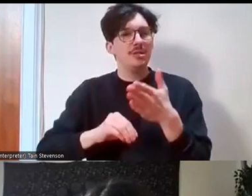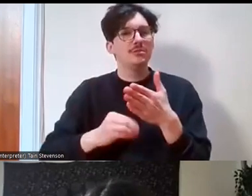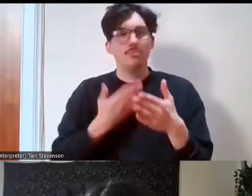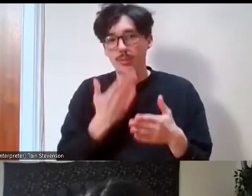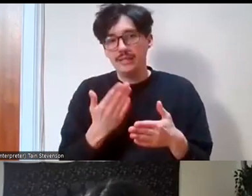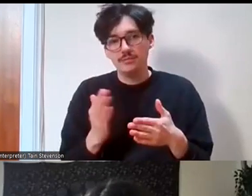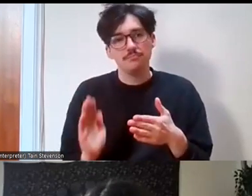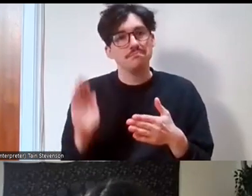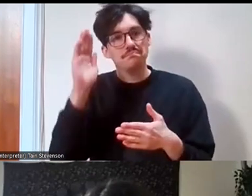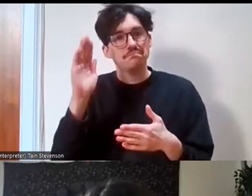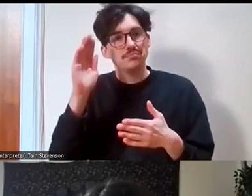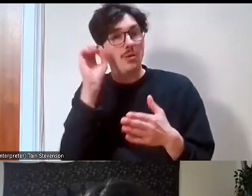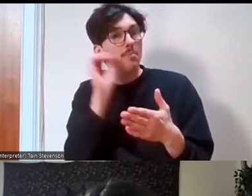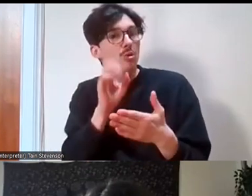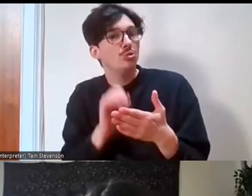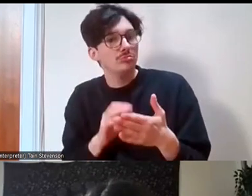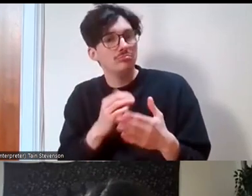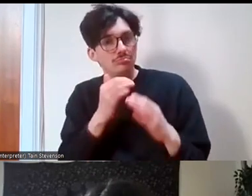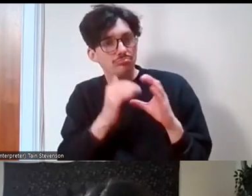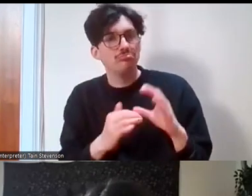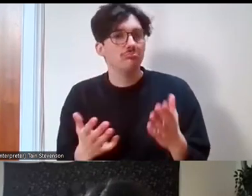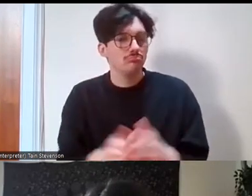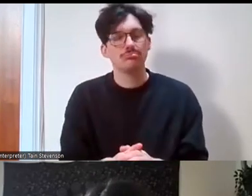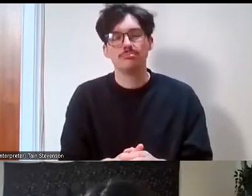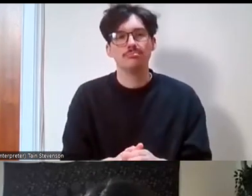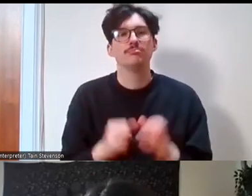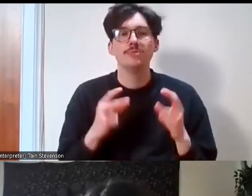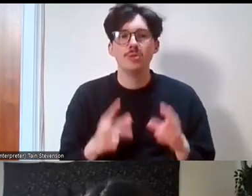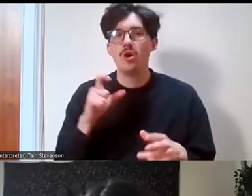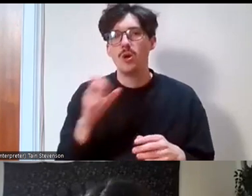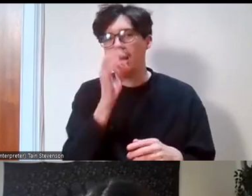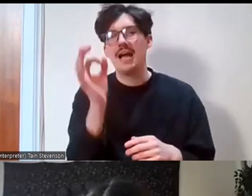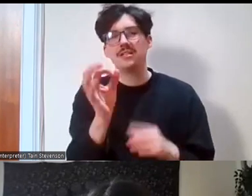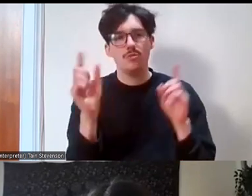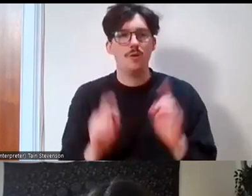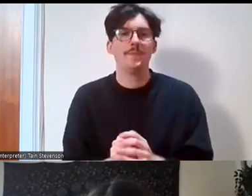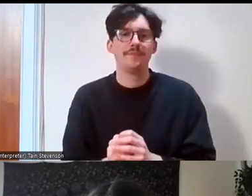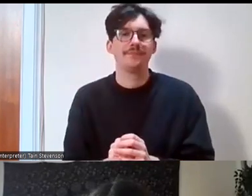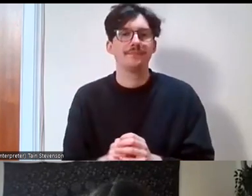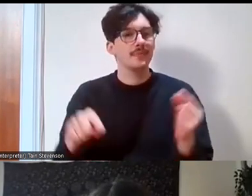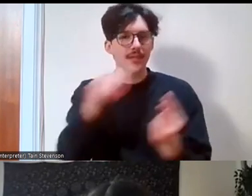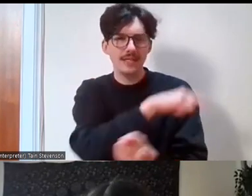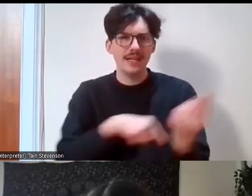your experiences in the chat function. So Chloe's question is, does anyone on the panel have any